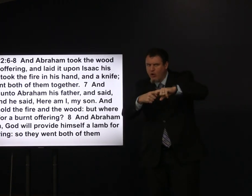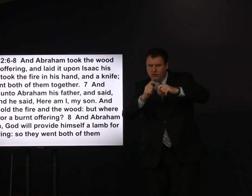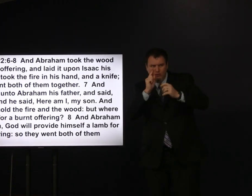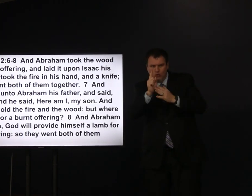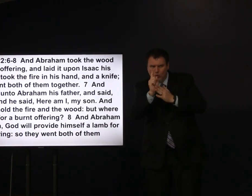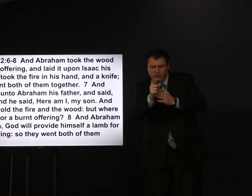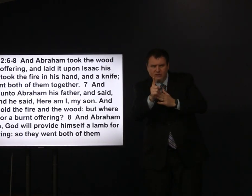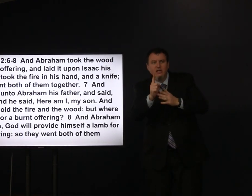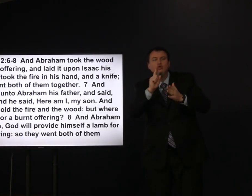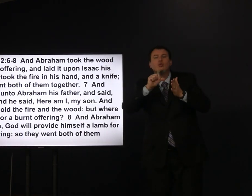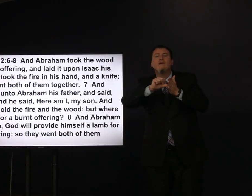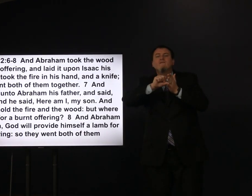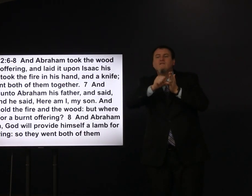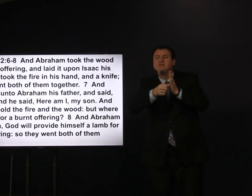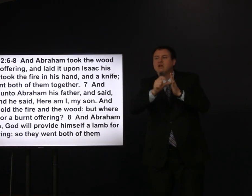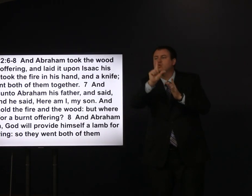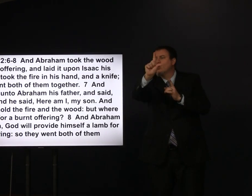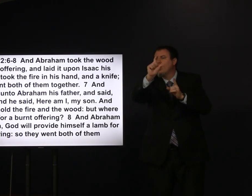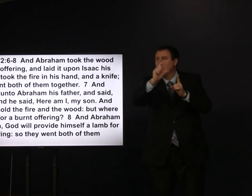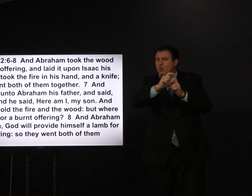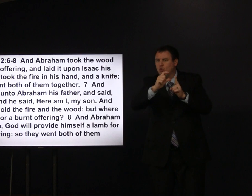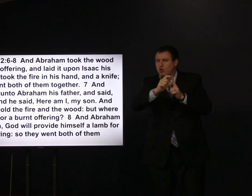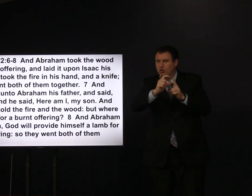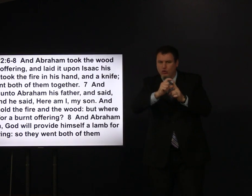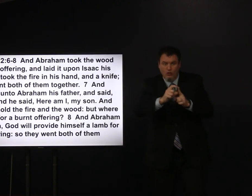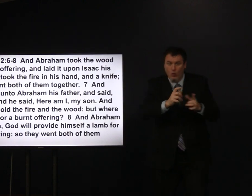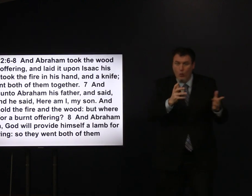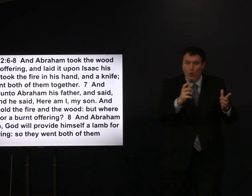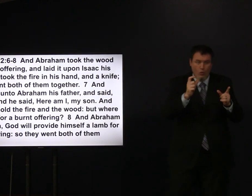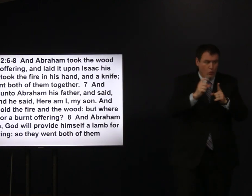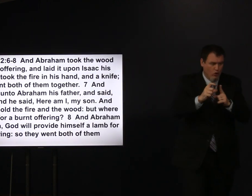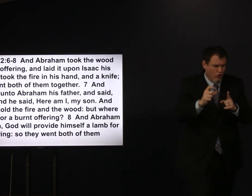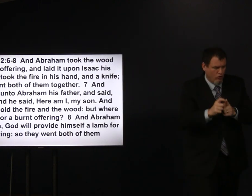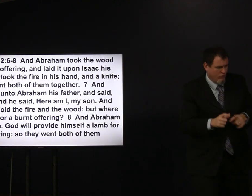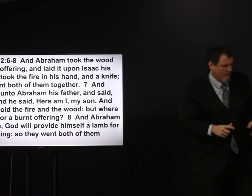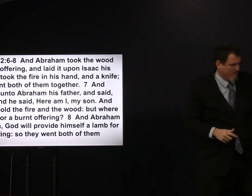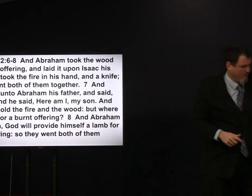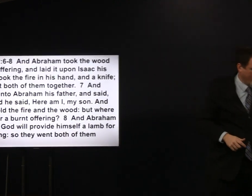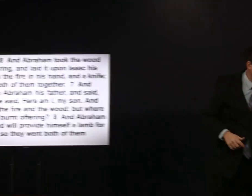so they both went both of them together now let's emphasize one word here